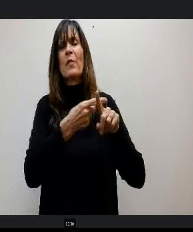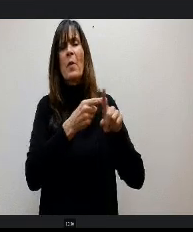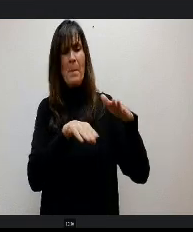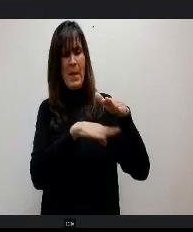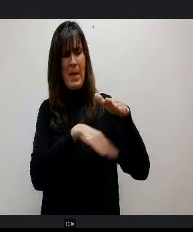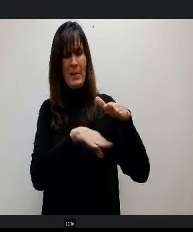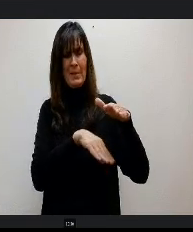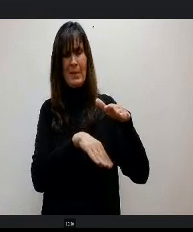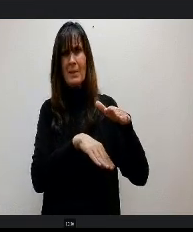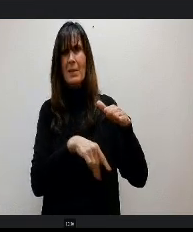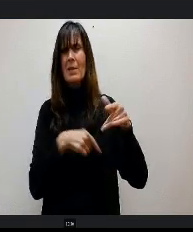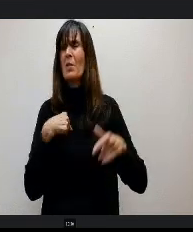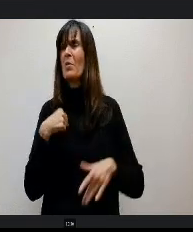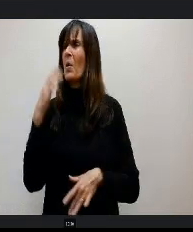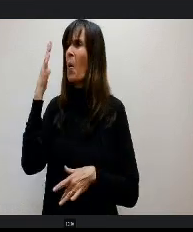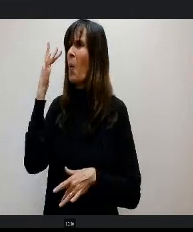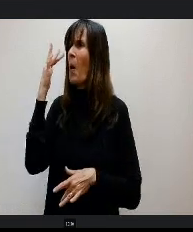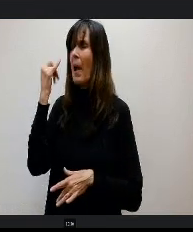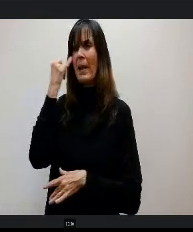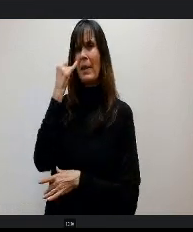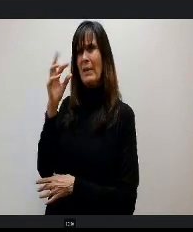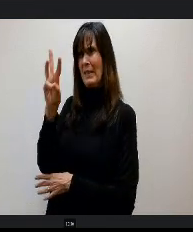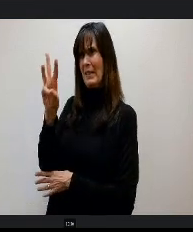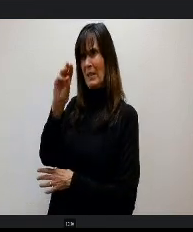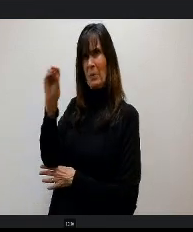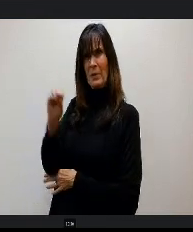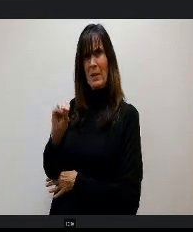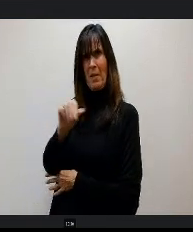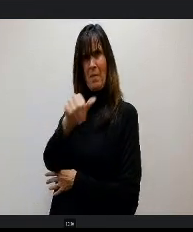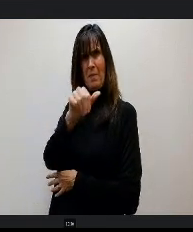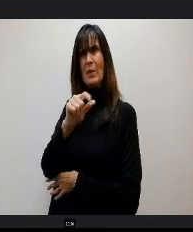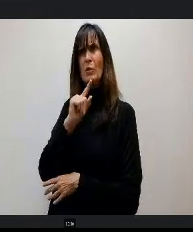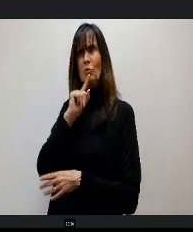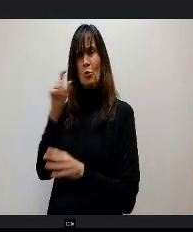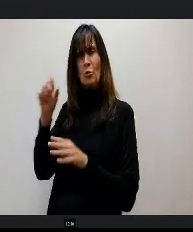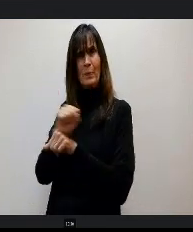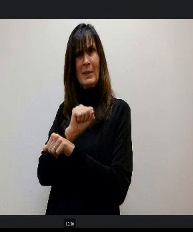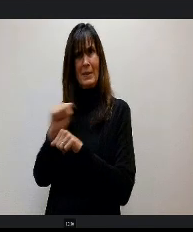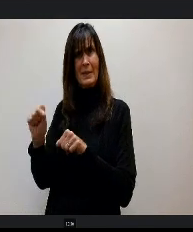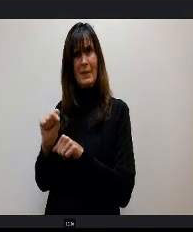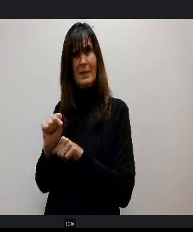you doing that when 6% is the other salary We always need to ensure there's some separation.